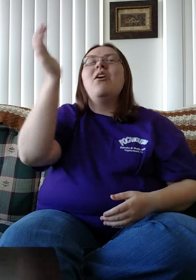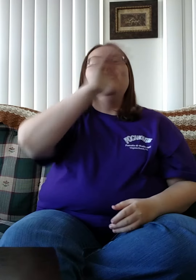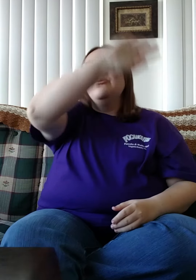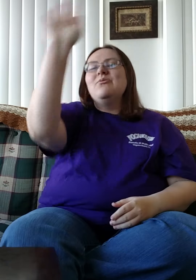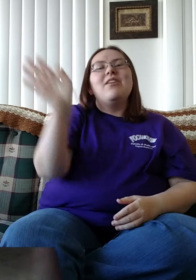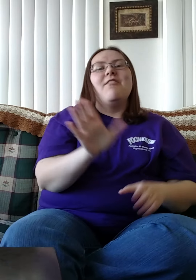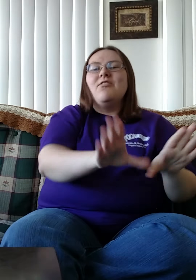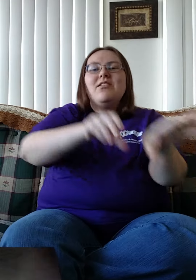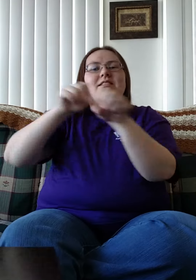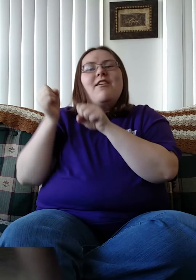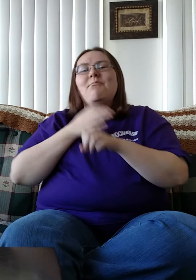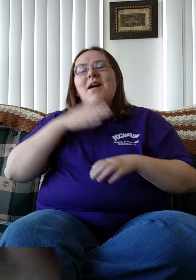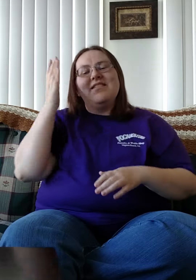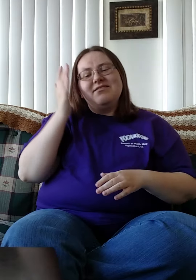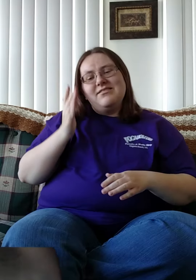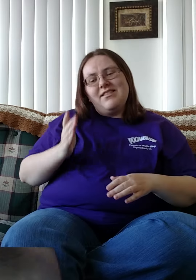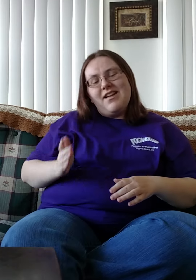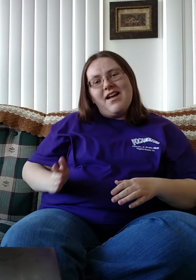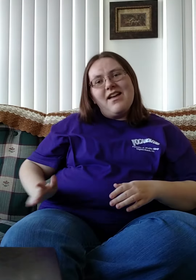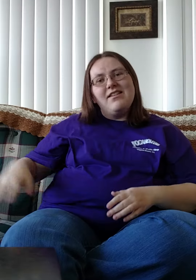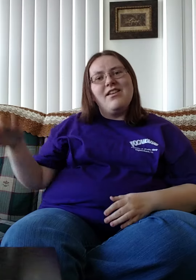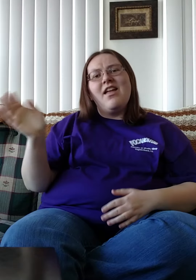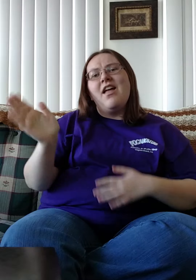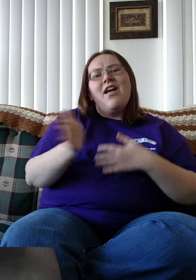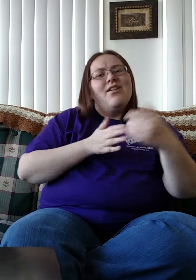You never left my side